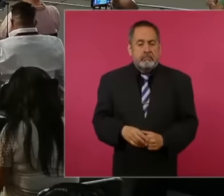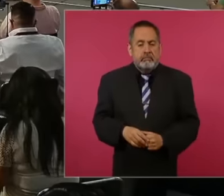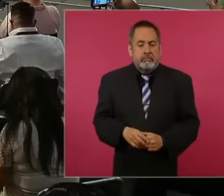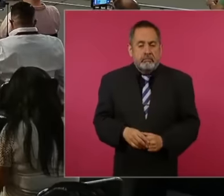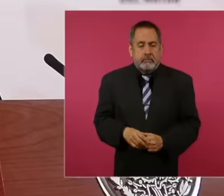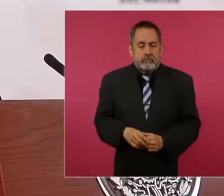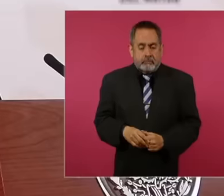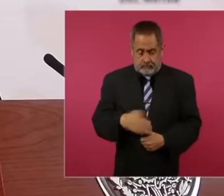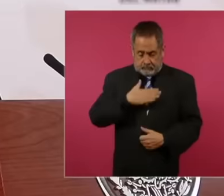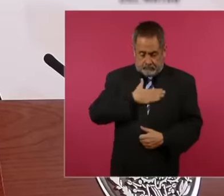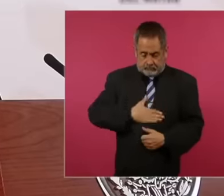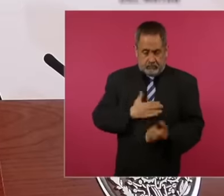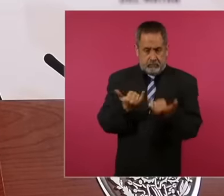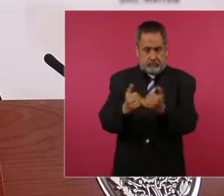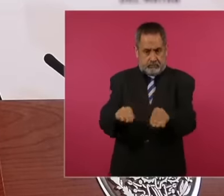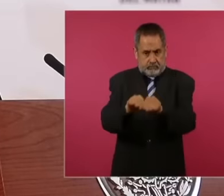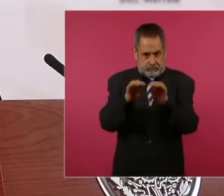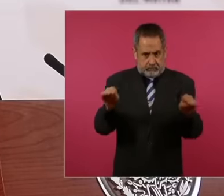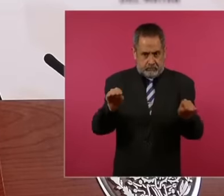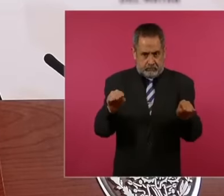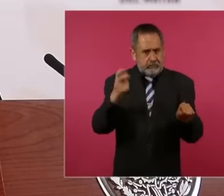justice